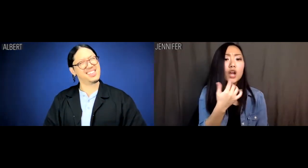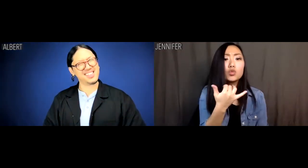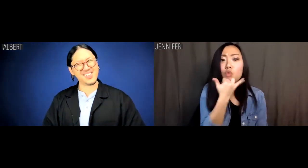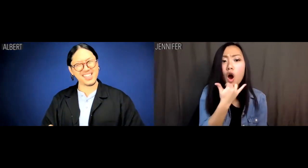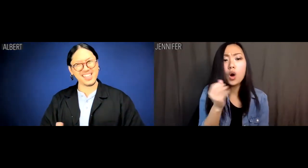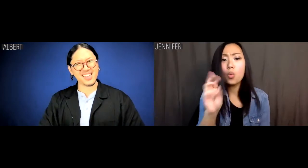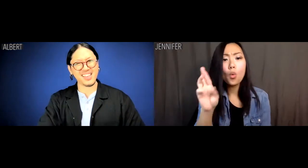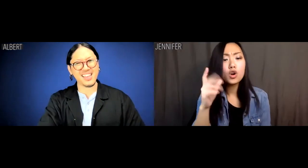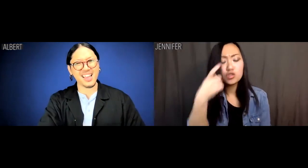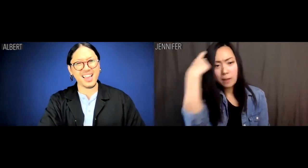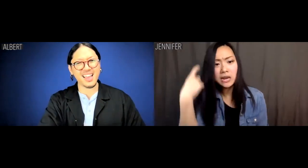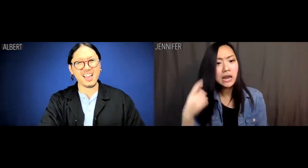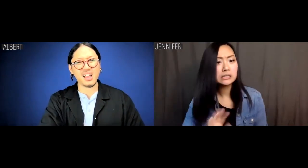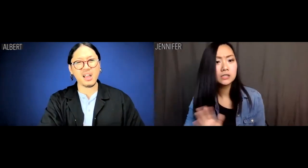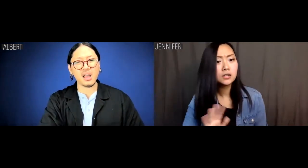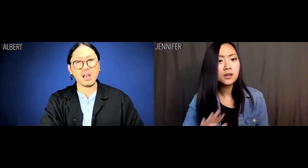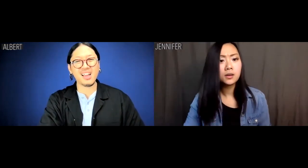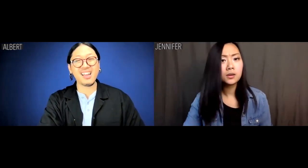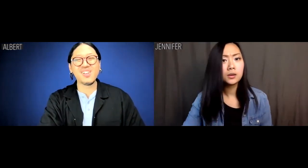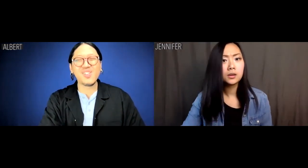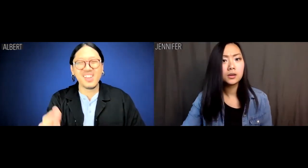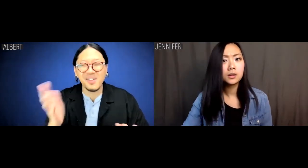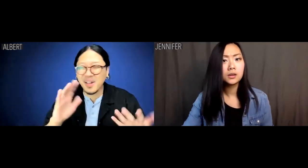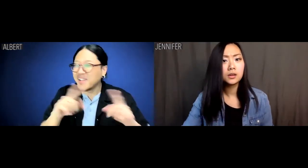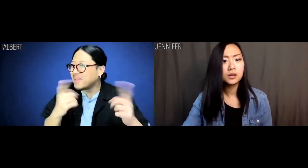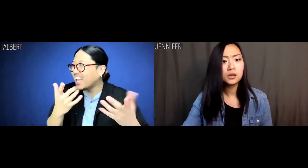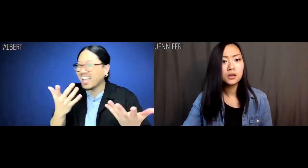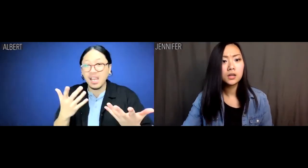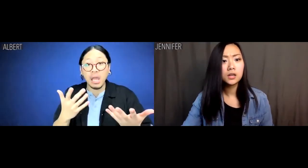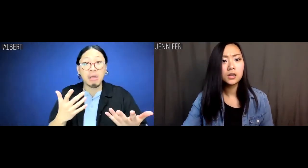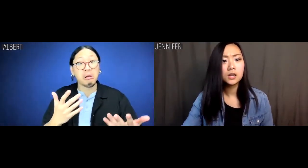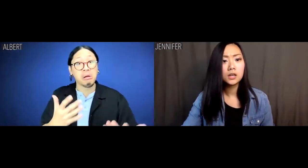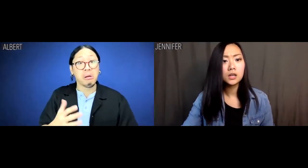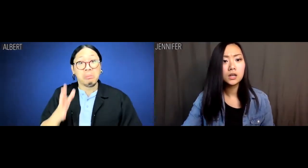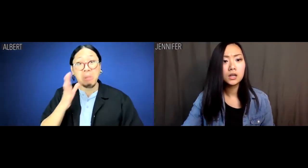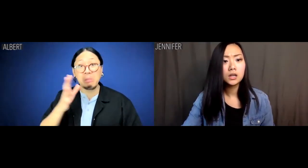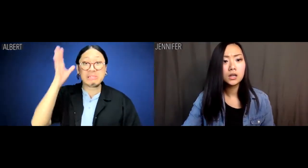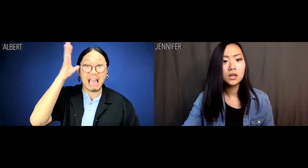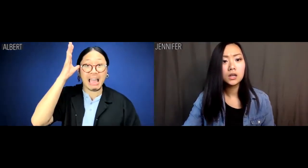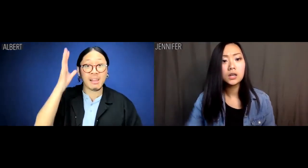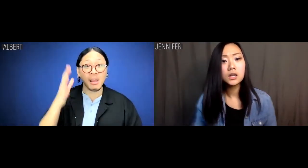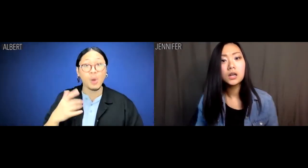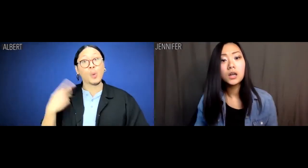Jennifer: Don't say wrong or traumatized. Albert: But that's just 'mom and dad,